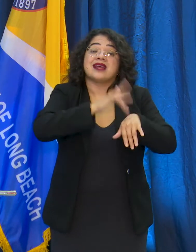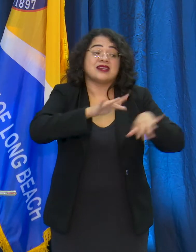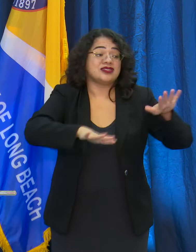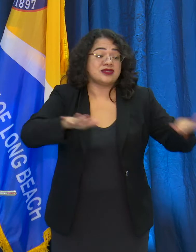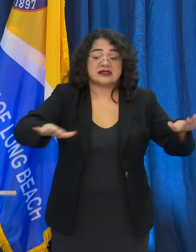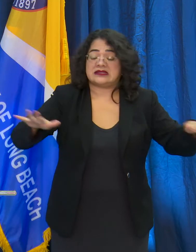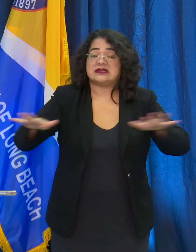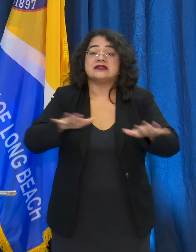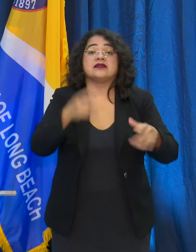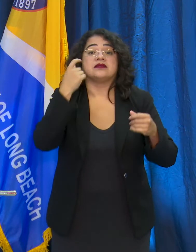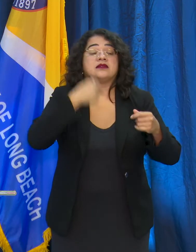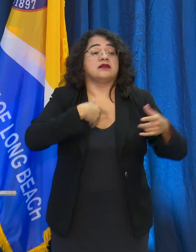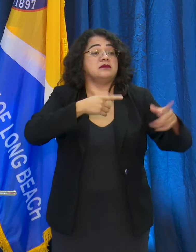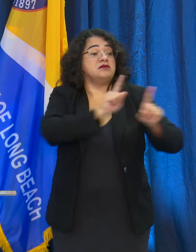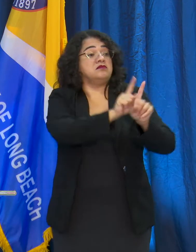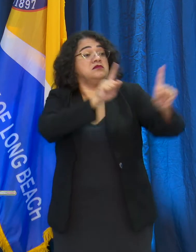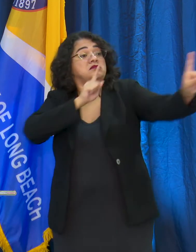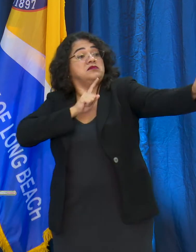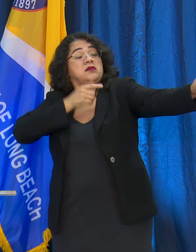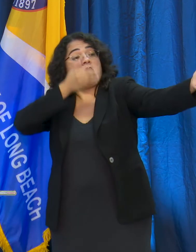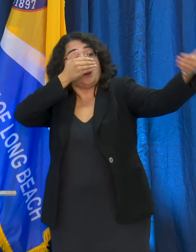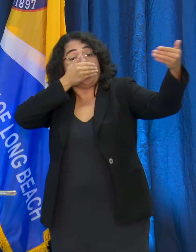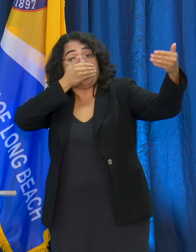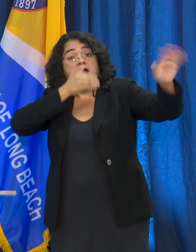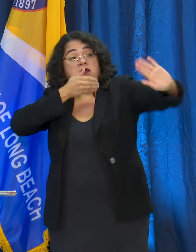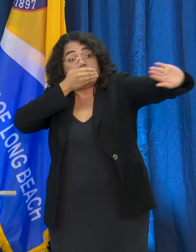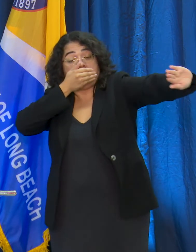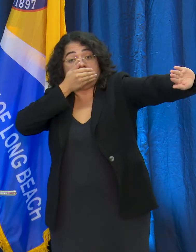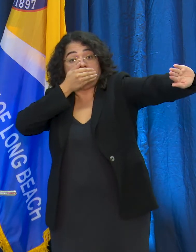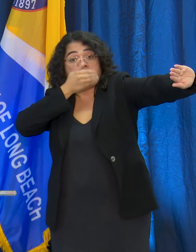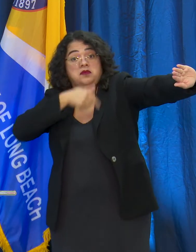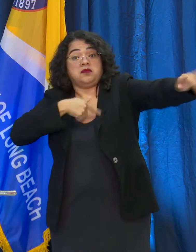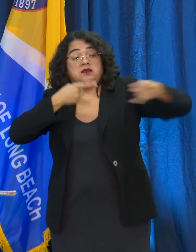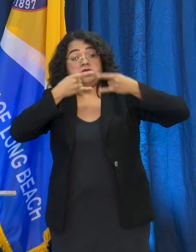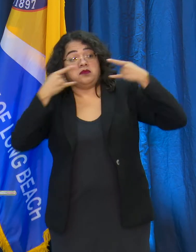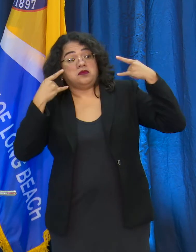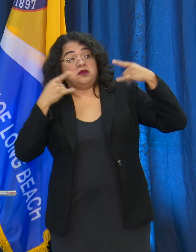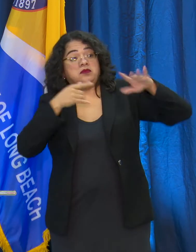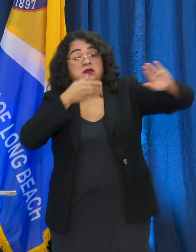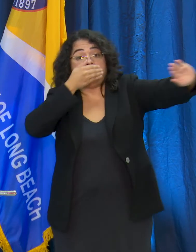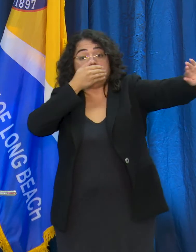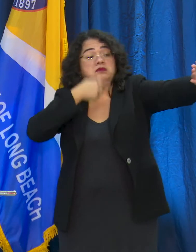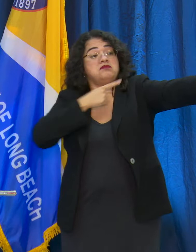the opportunity for transmission is next to zero, but everybody needs to be following the rules for that to happen.